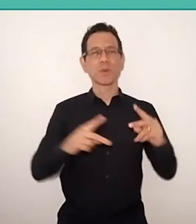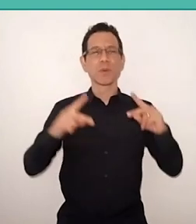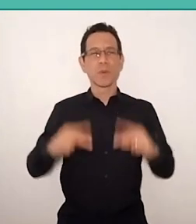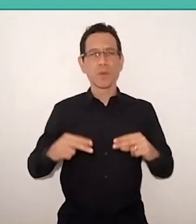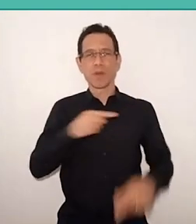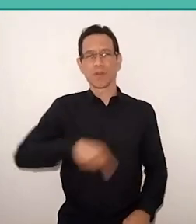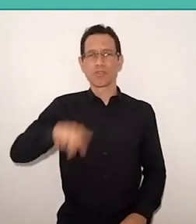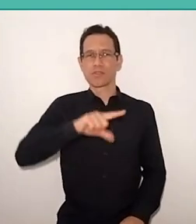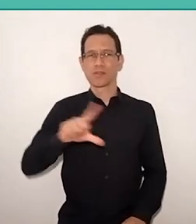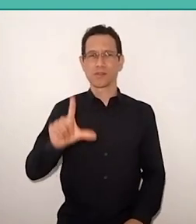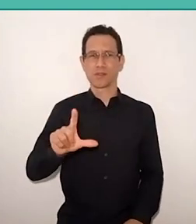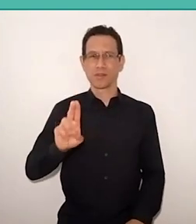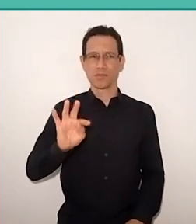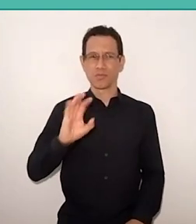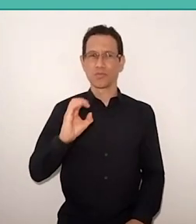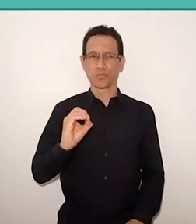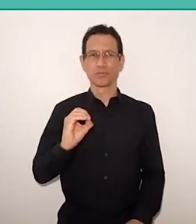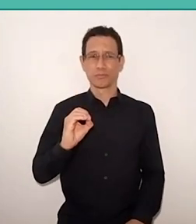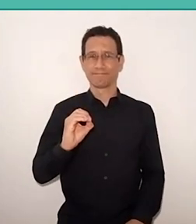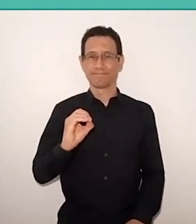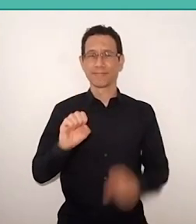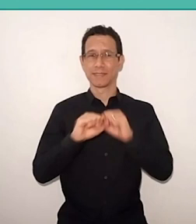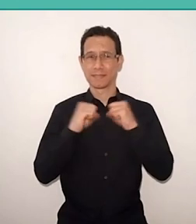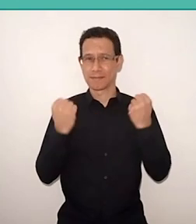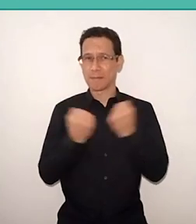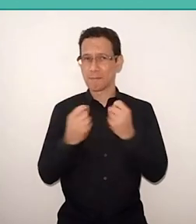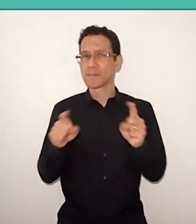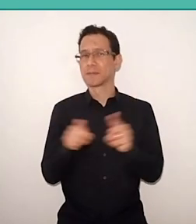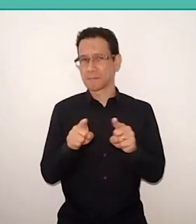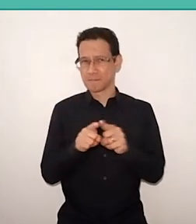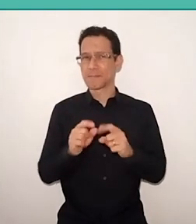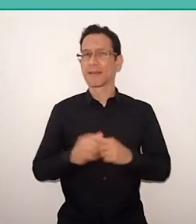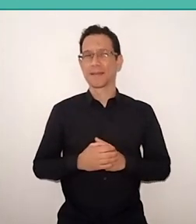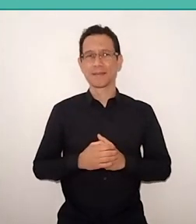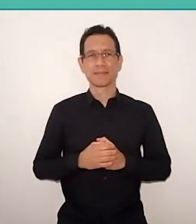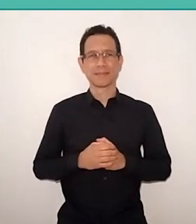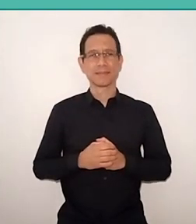I think this seminar comes, also to celebrate,